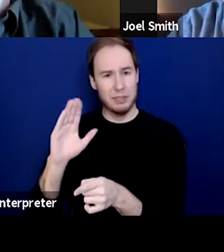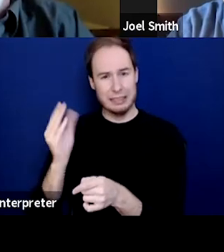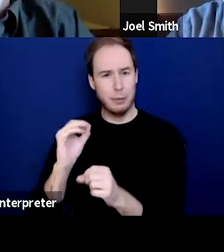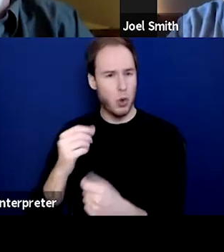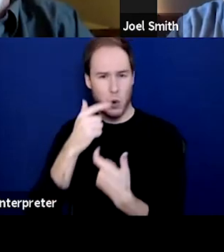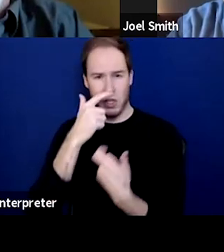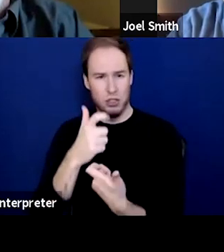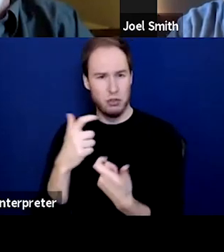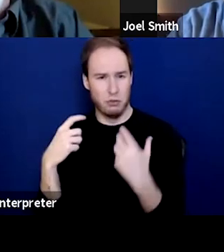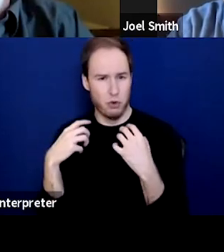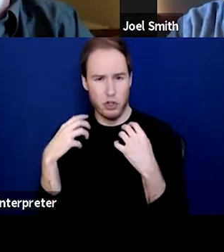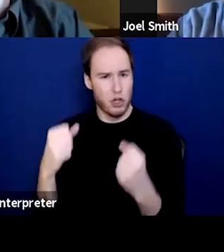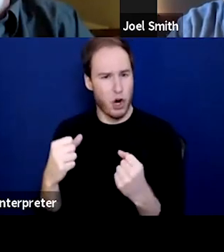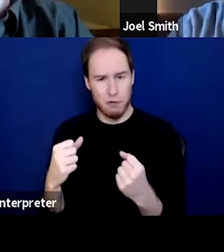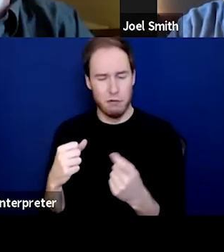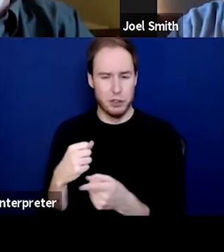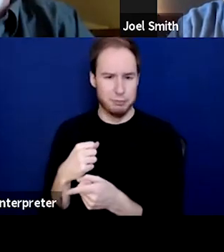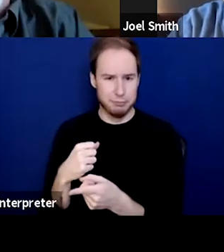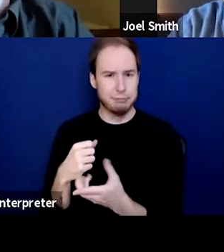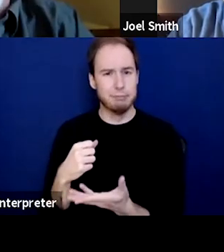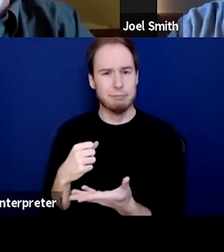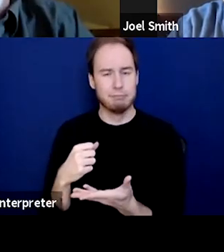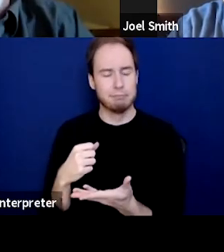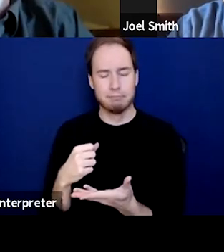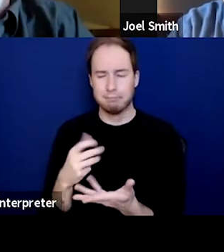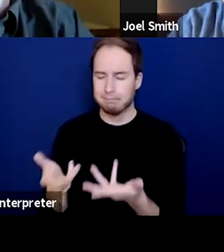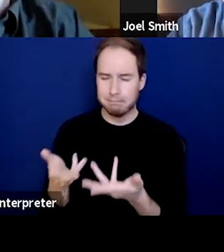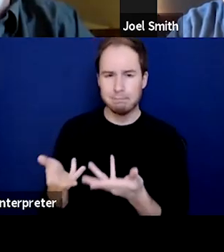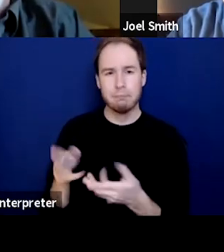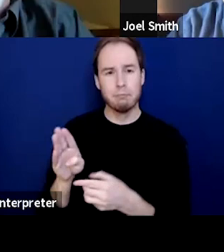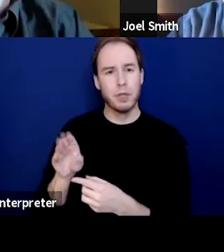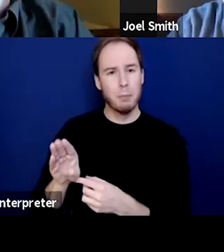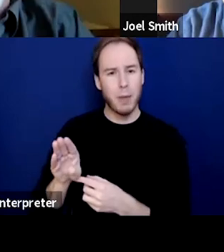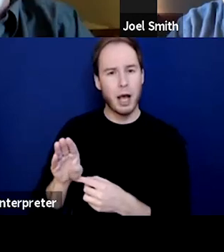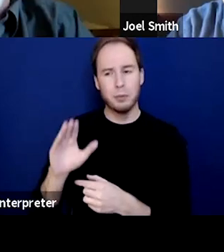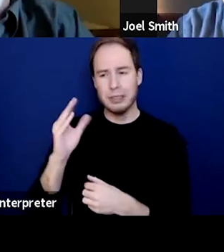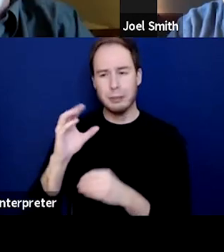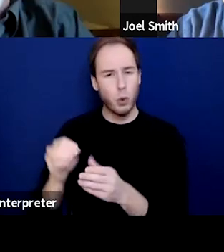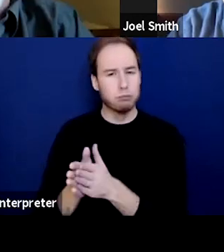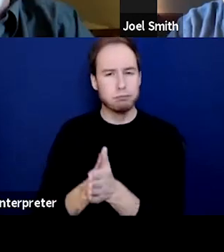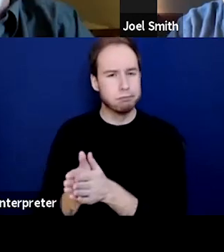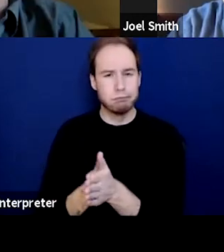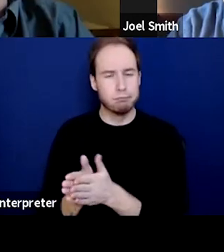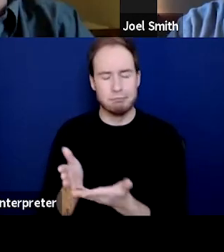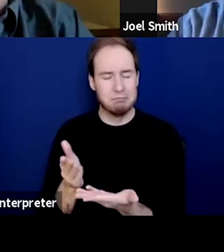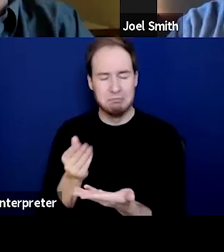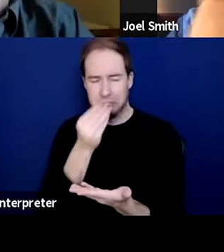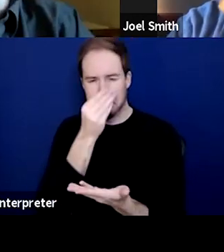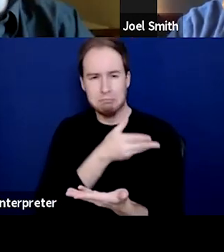and that Bob hasn't shown an interest in any, even symptom reduction.